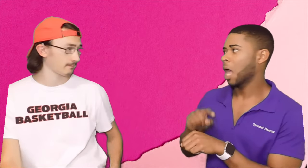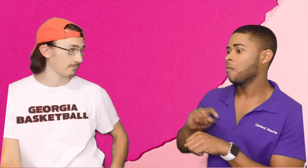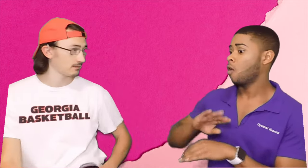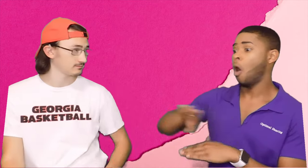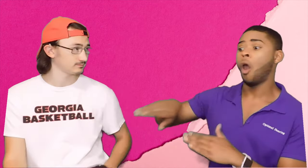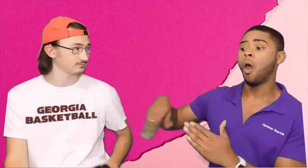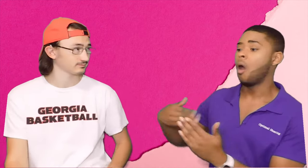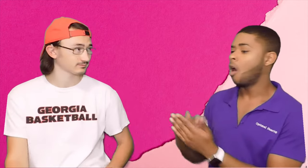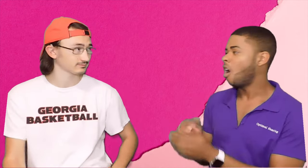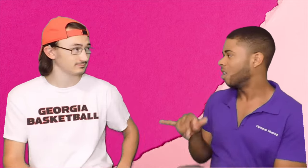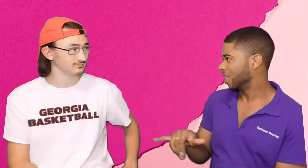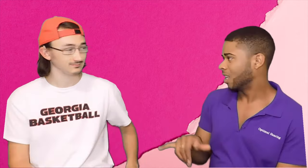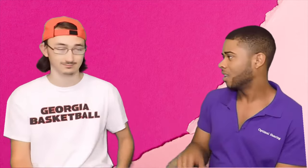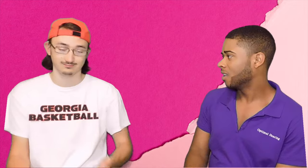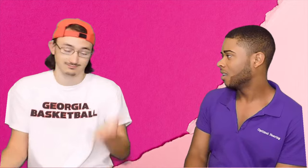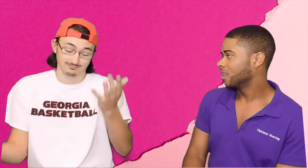Bryce: How do you have time for all of that? Luke: I don't know!